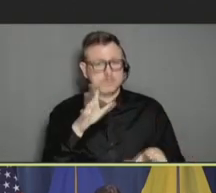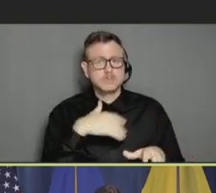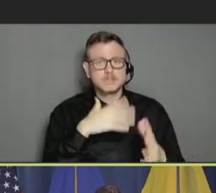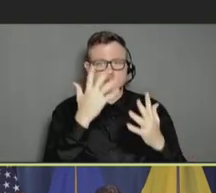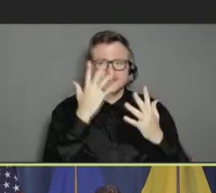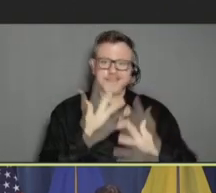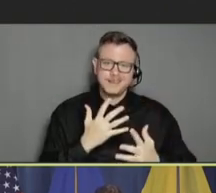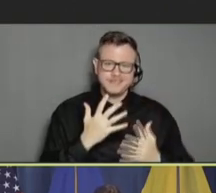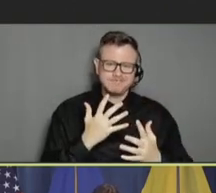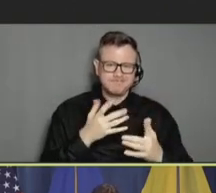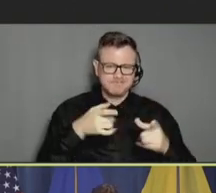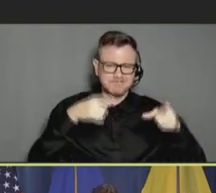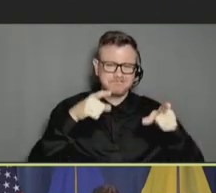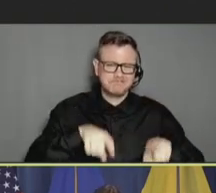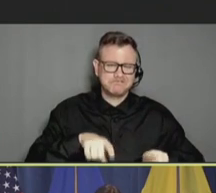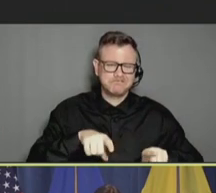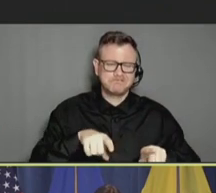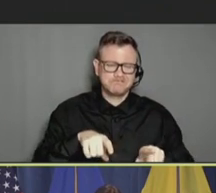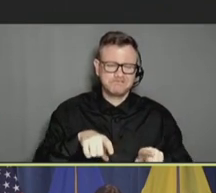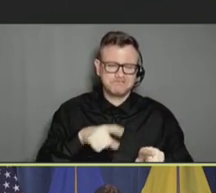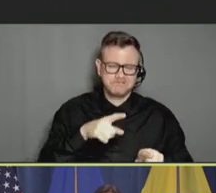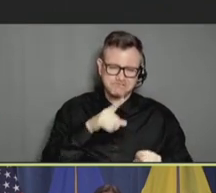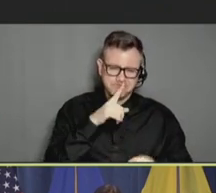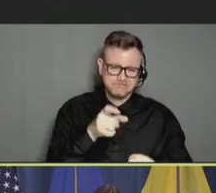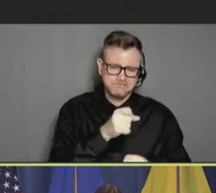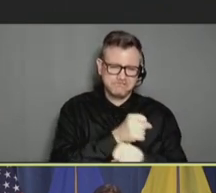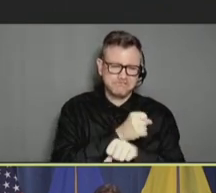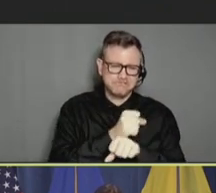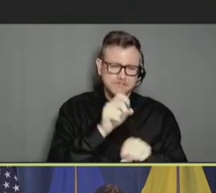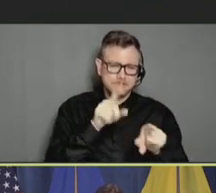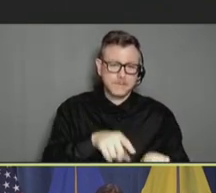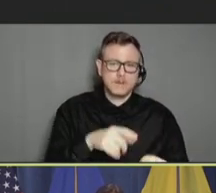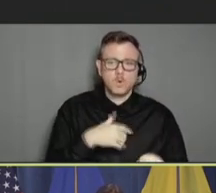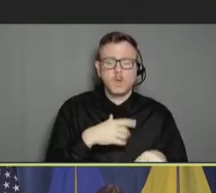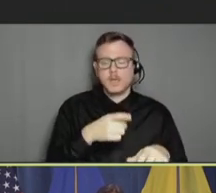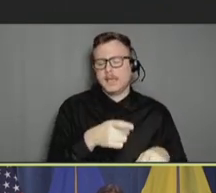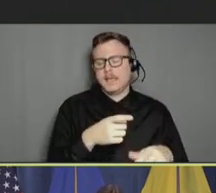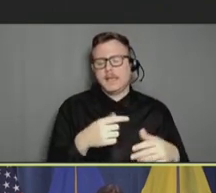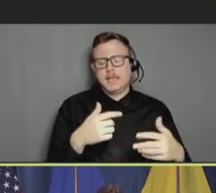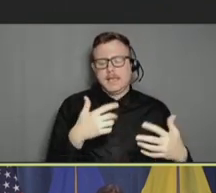true and I think you could replace, you know, hesitant with fatigue or whatever else you